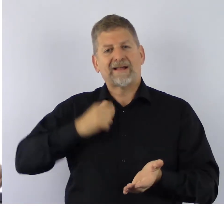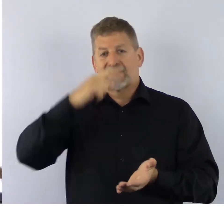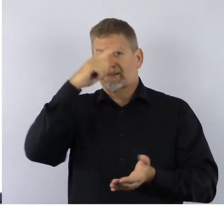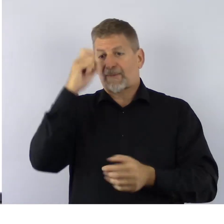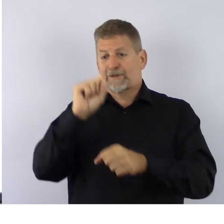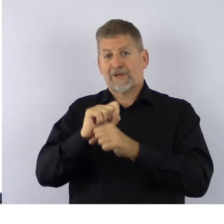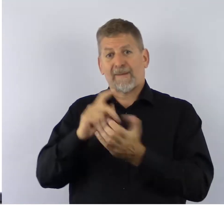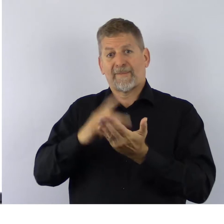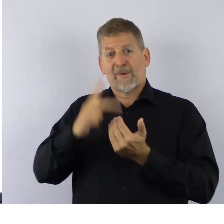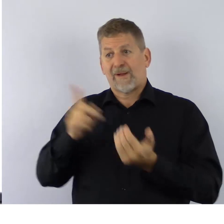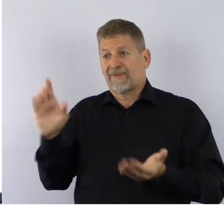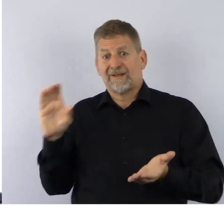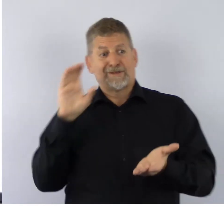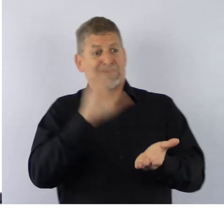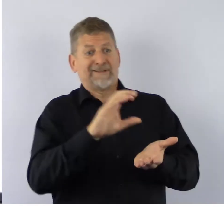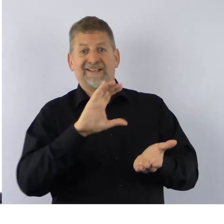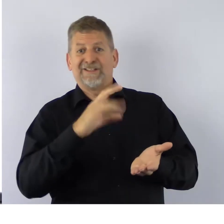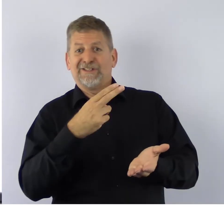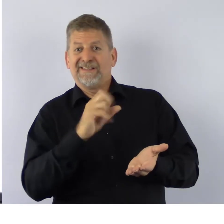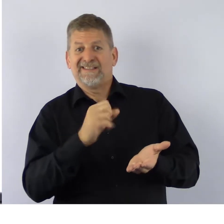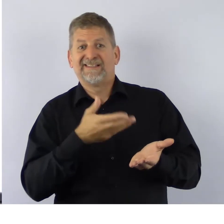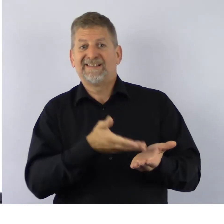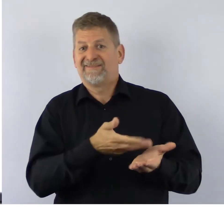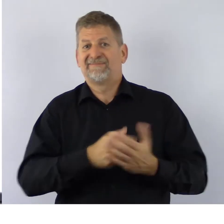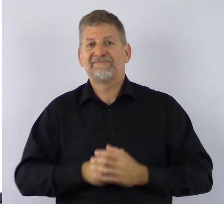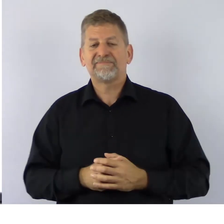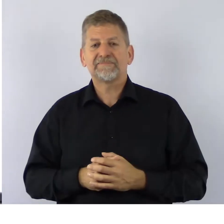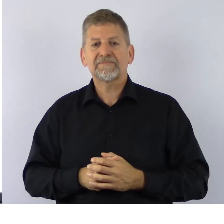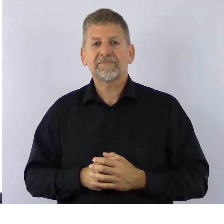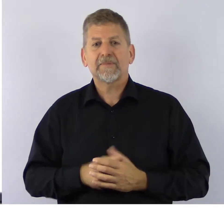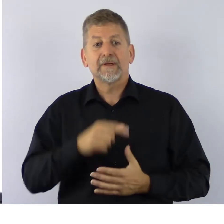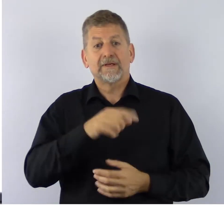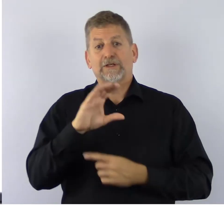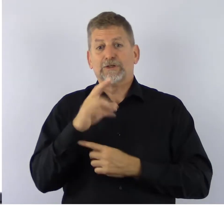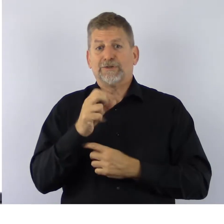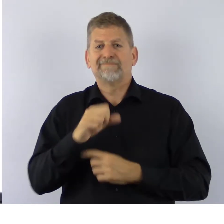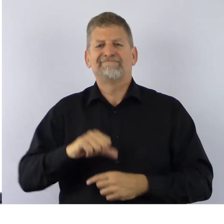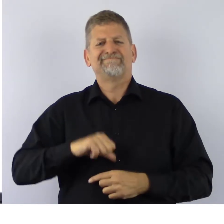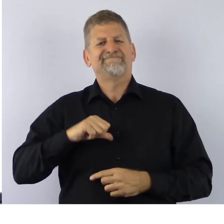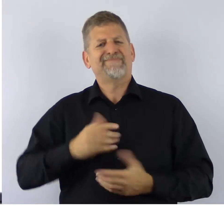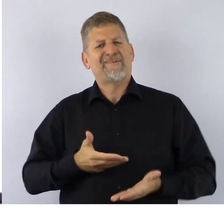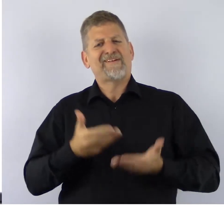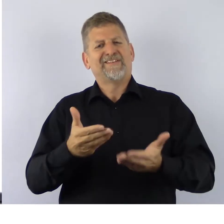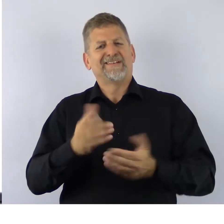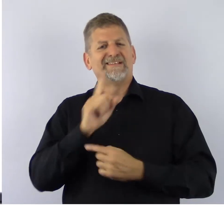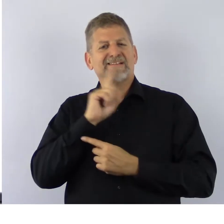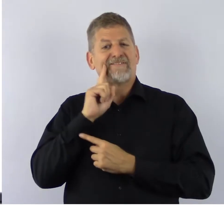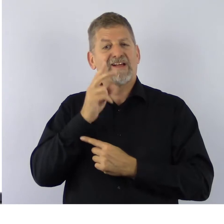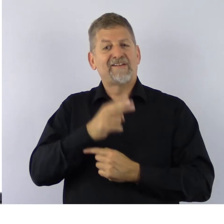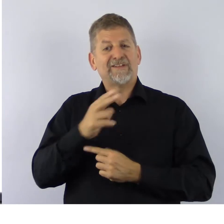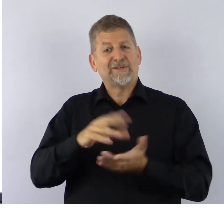at the Canadian Hearing Society. CHS is proud to offer Deaf and hard of hearing students